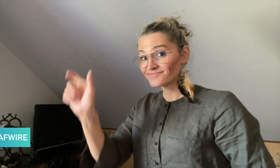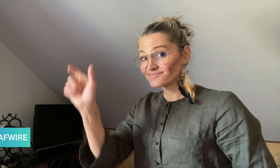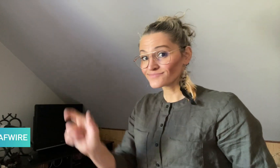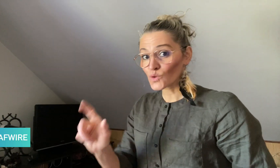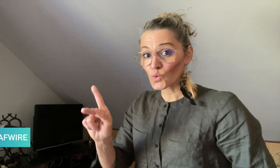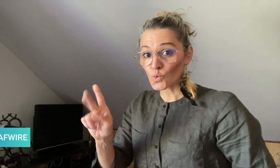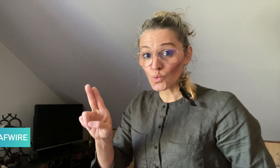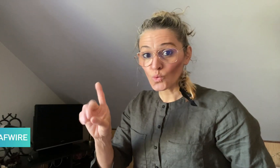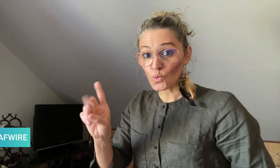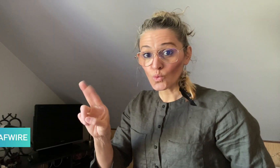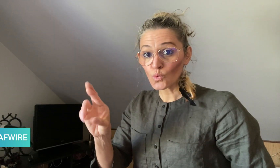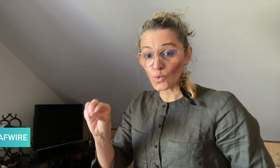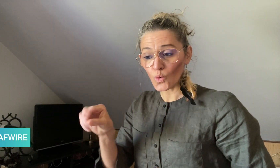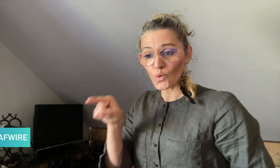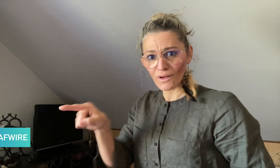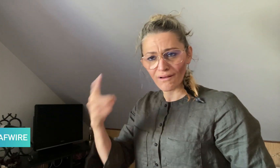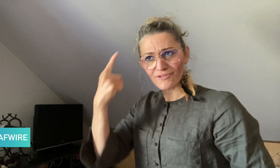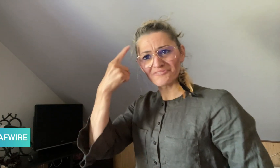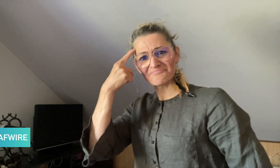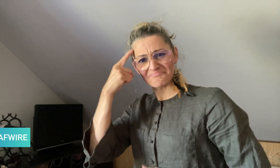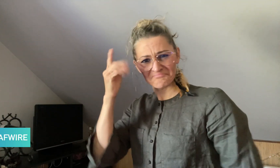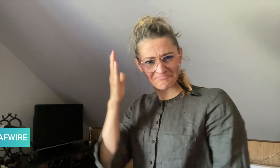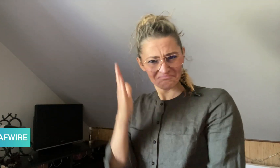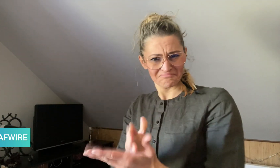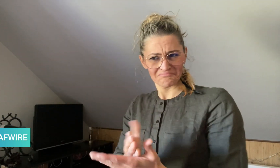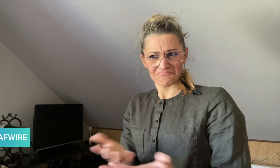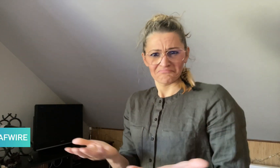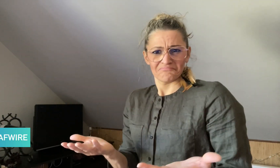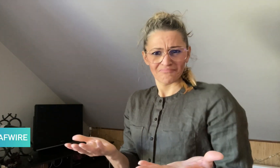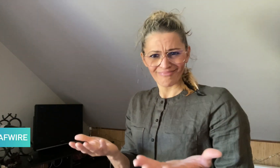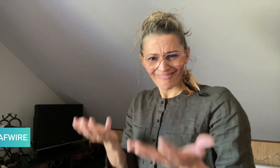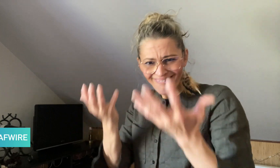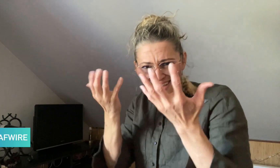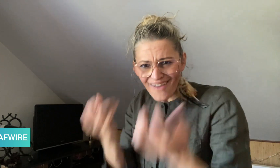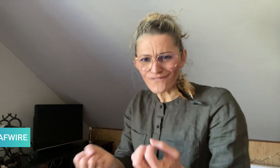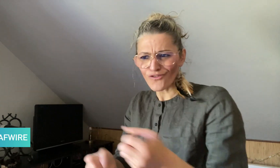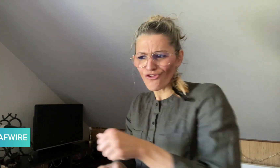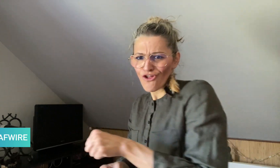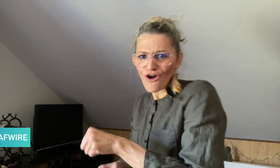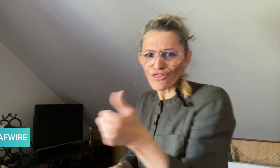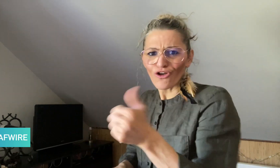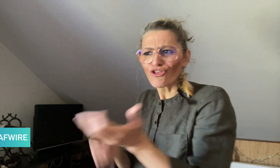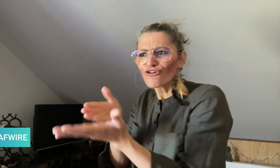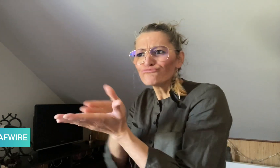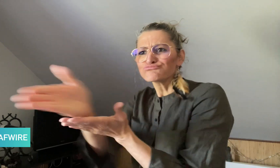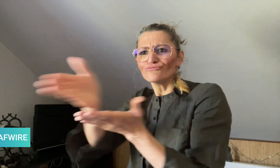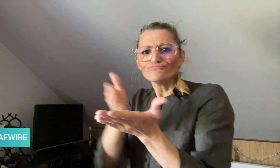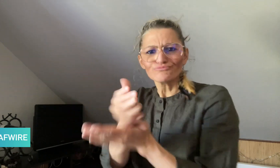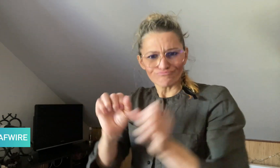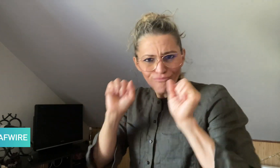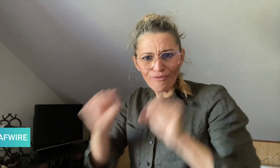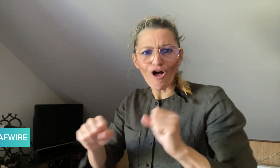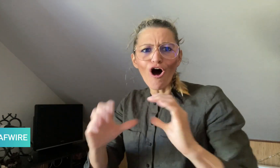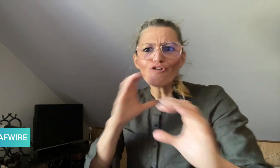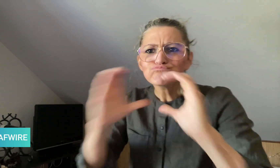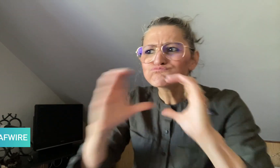Kuduro believes that there are other ways to communicate,